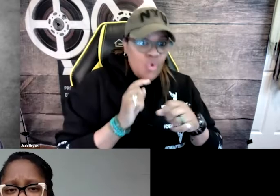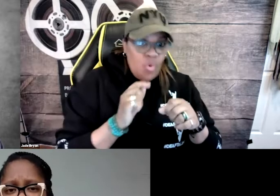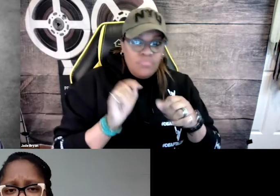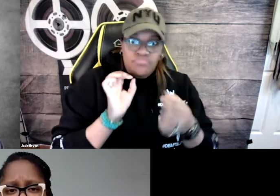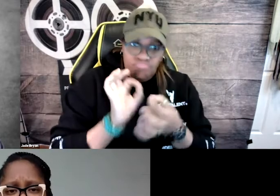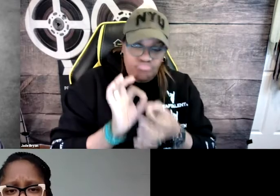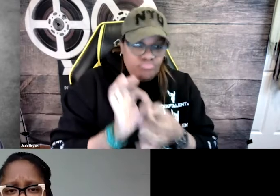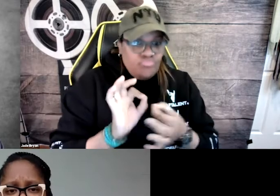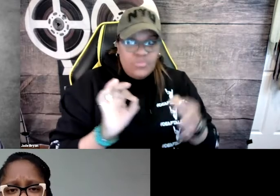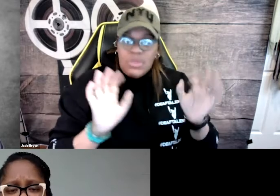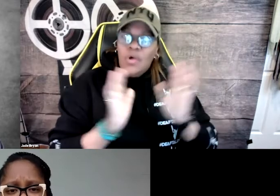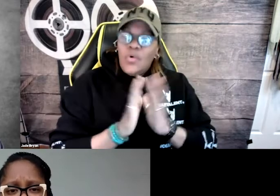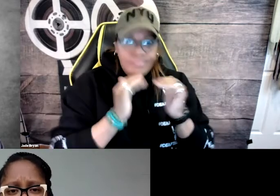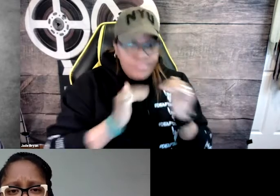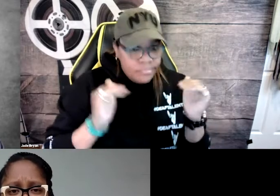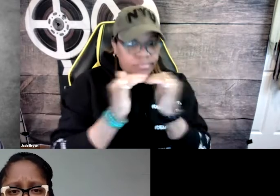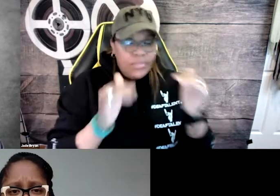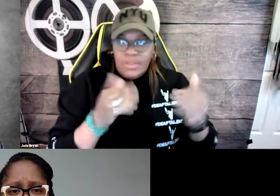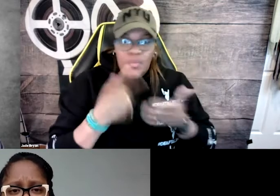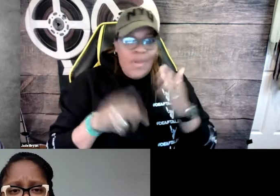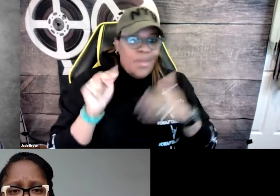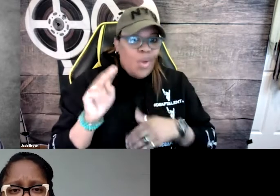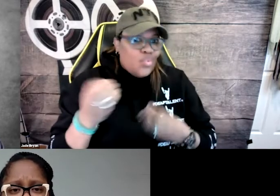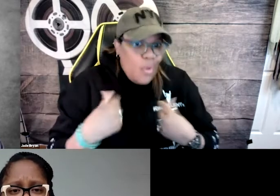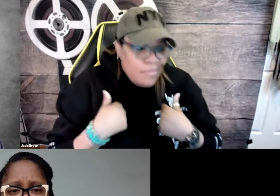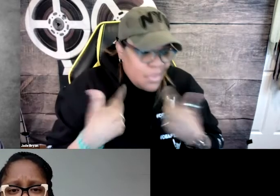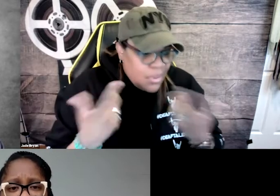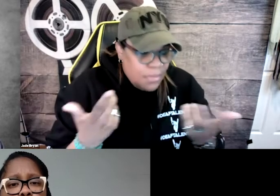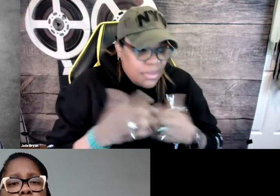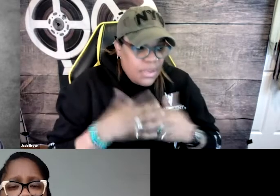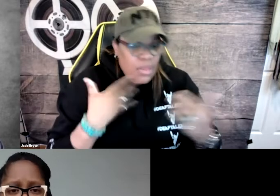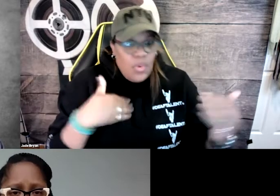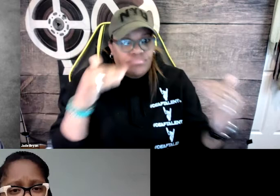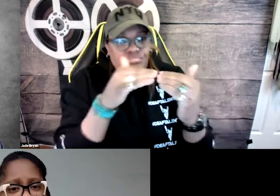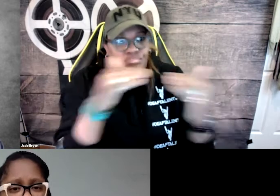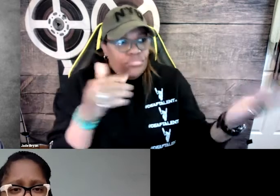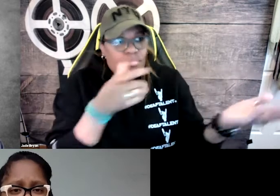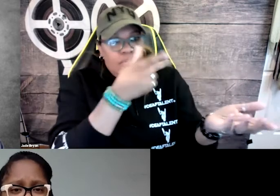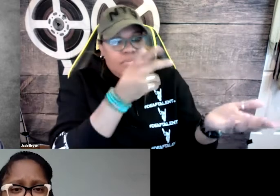We're not missing what's happening in the background that hearing people have access to. We want to offer that equal access.